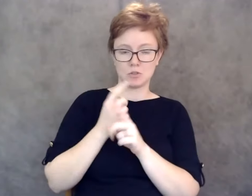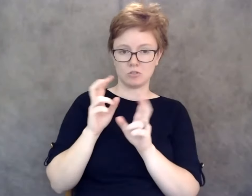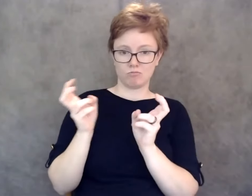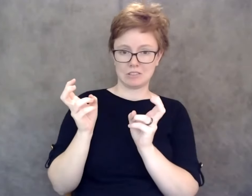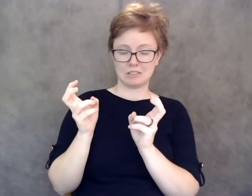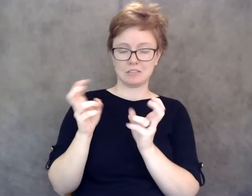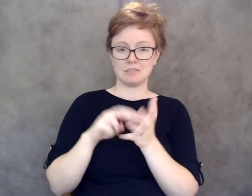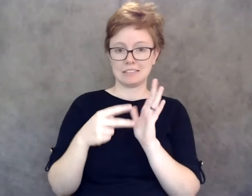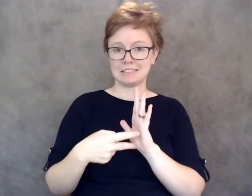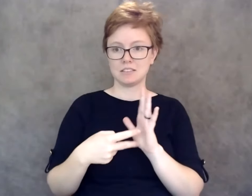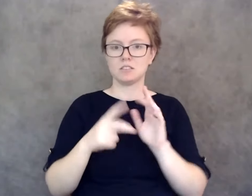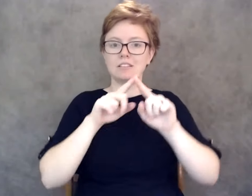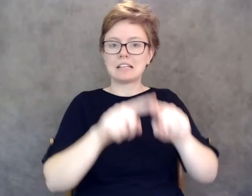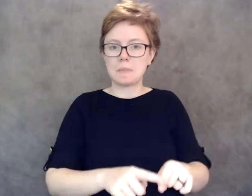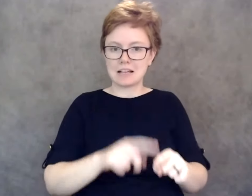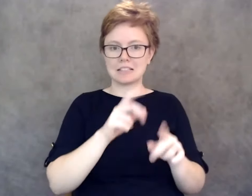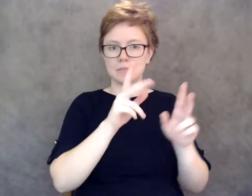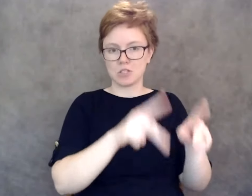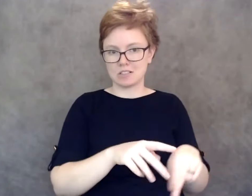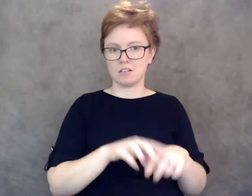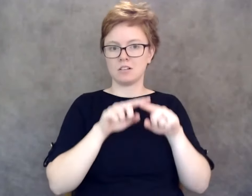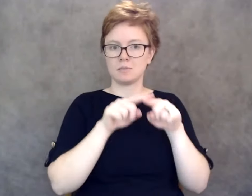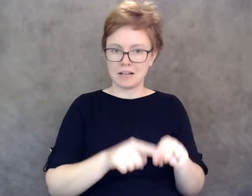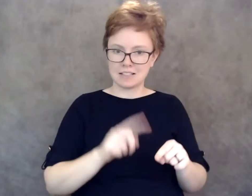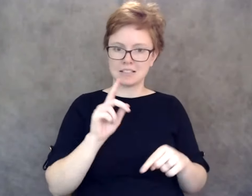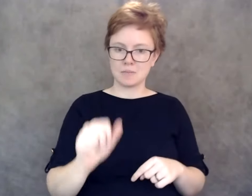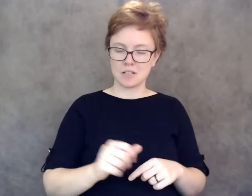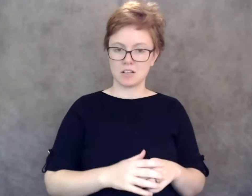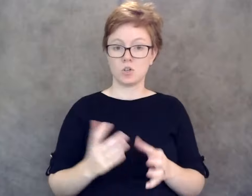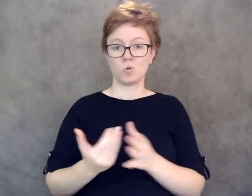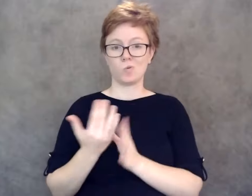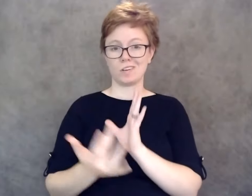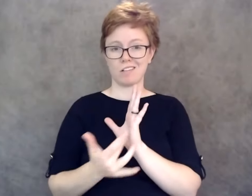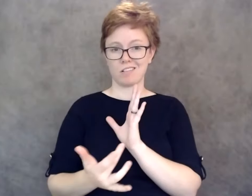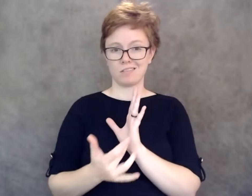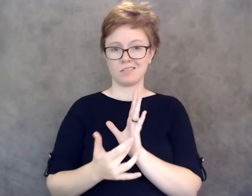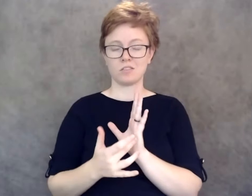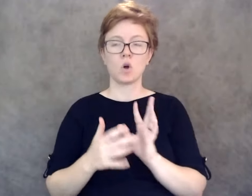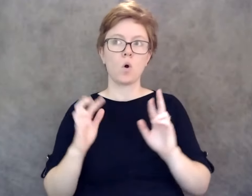and that interactive process and I think with new technologies hopefully some of this will be addressed.